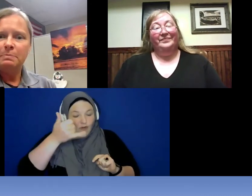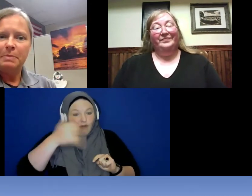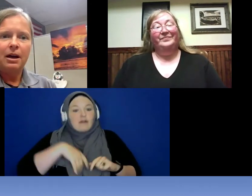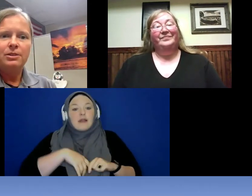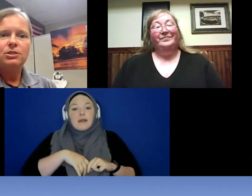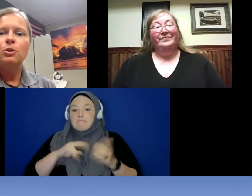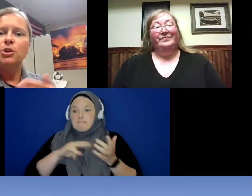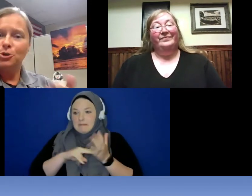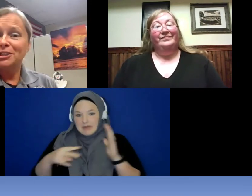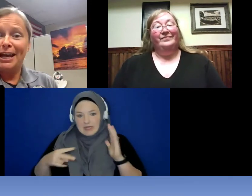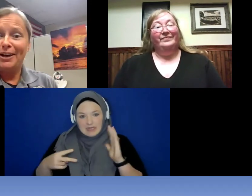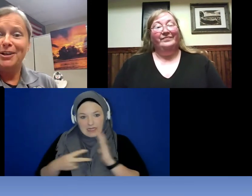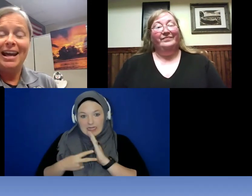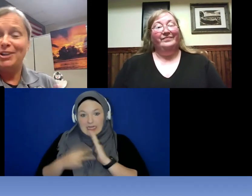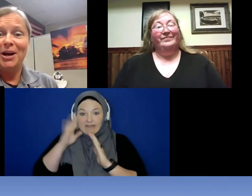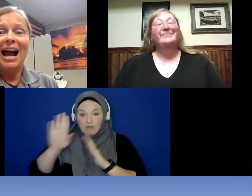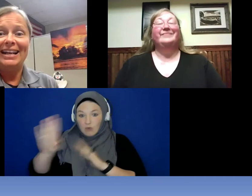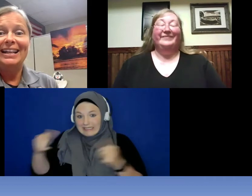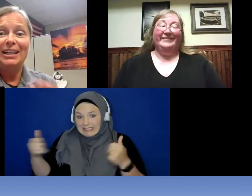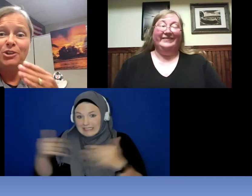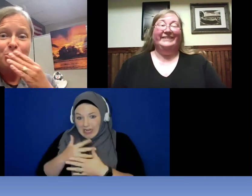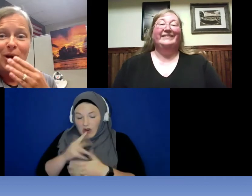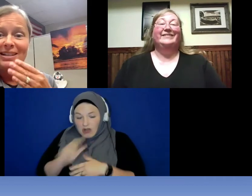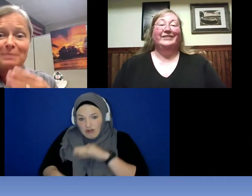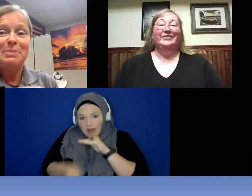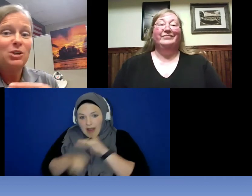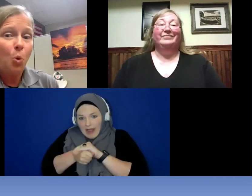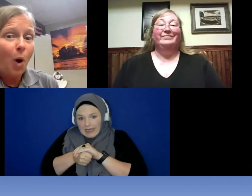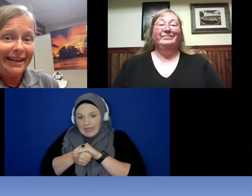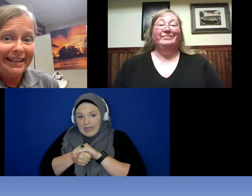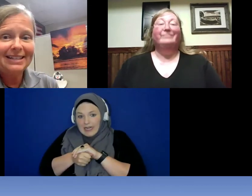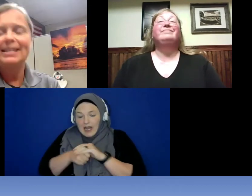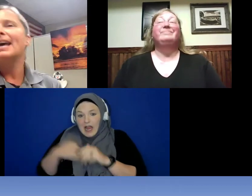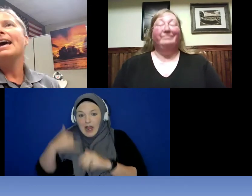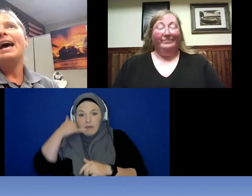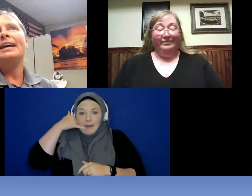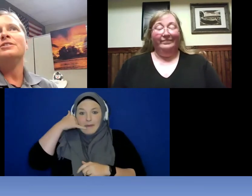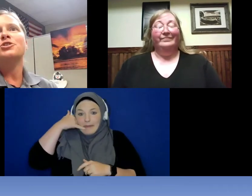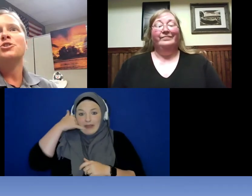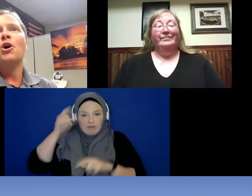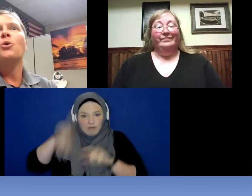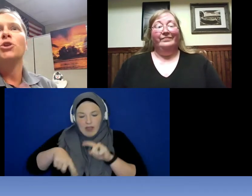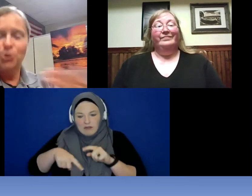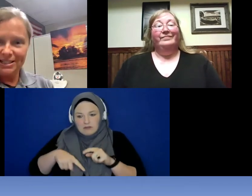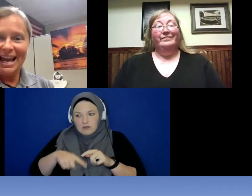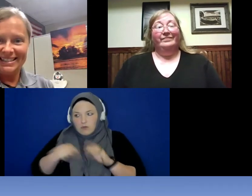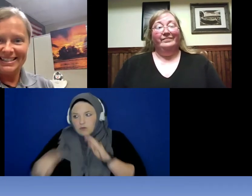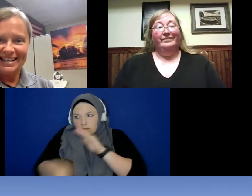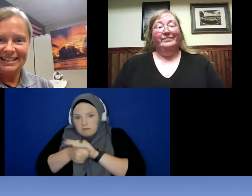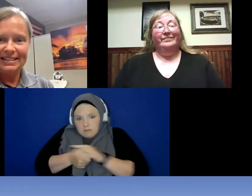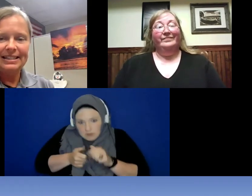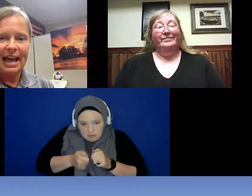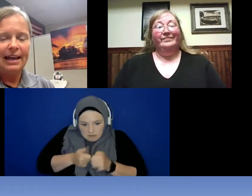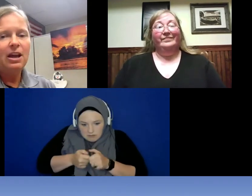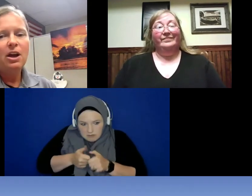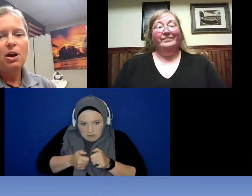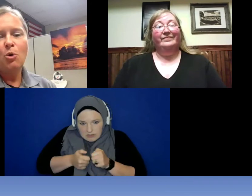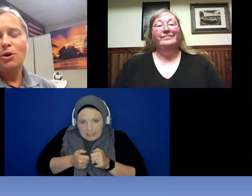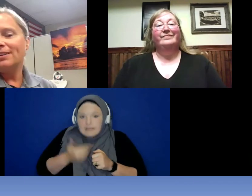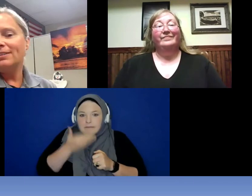because you are scared and you are hiding and you are trying to be quiet . And so, you are texting instead or it could